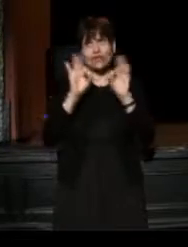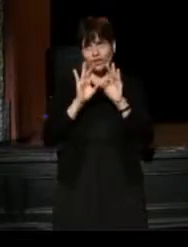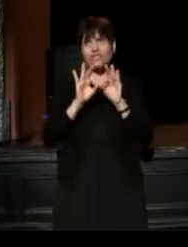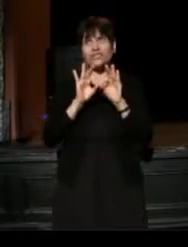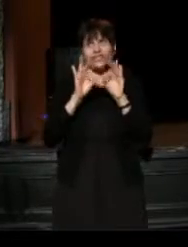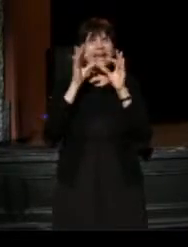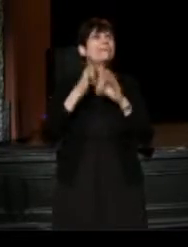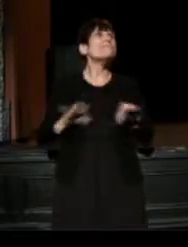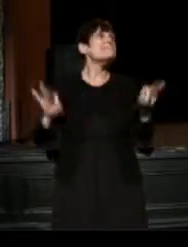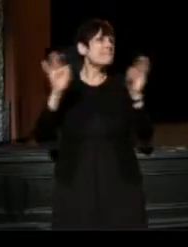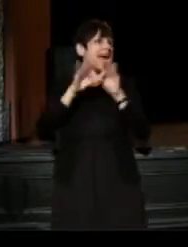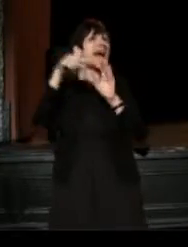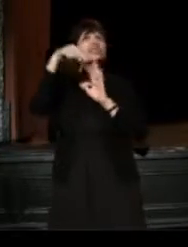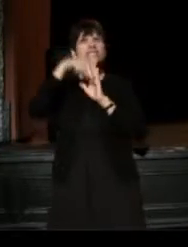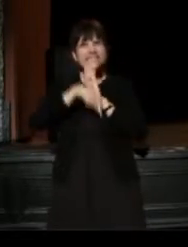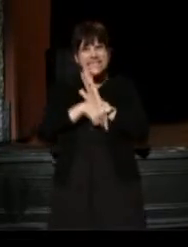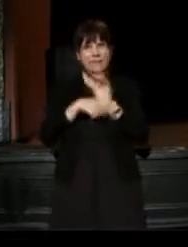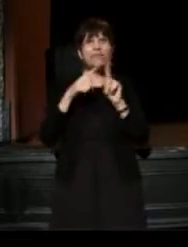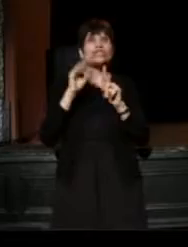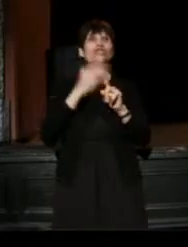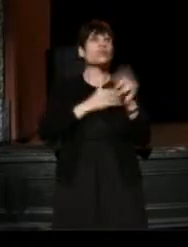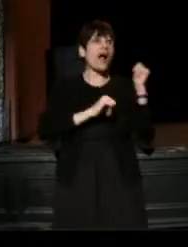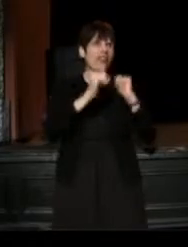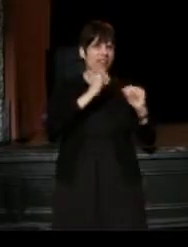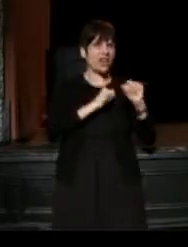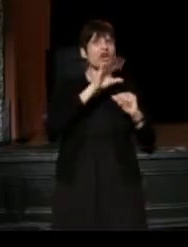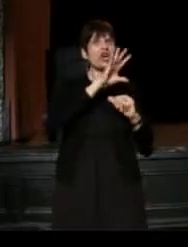And it matters deeply to our theater community,